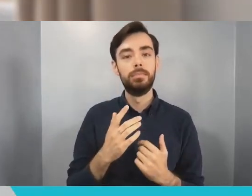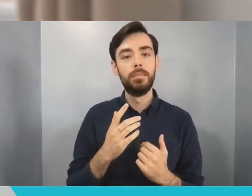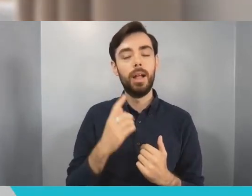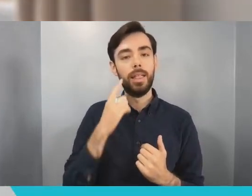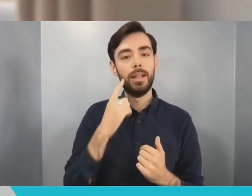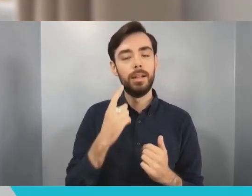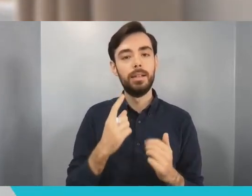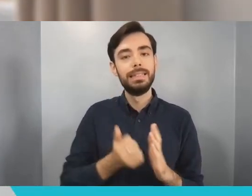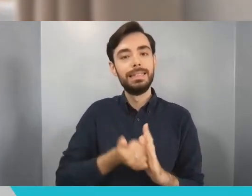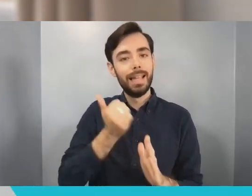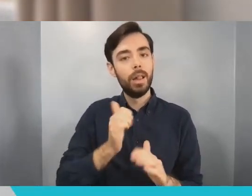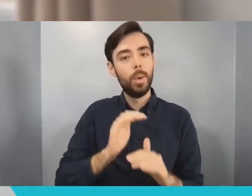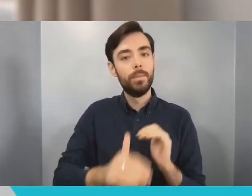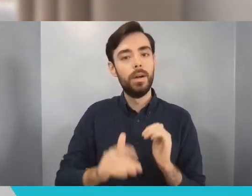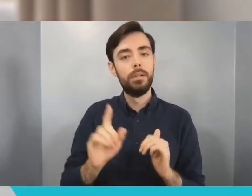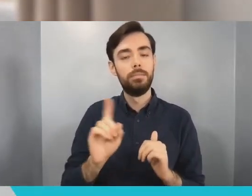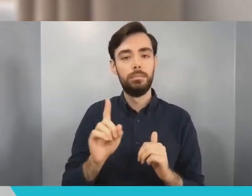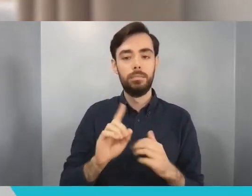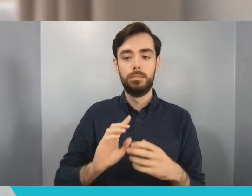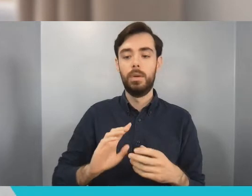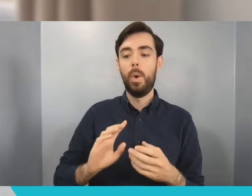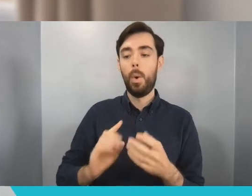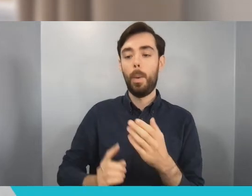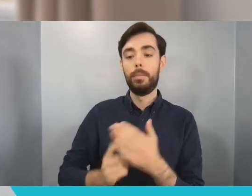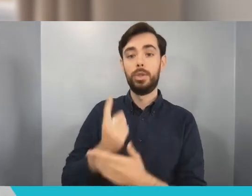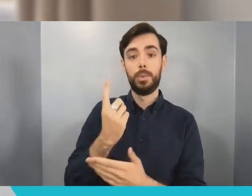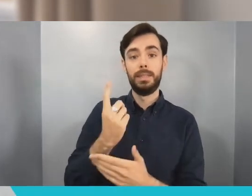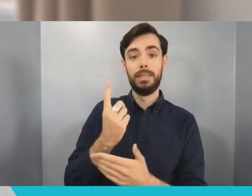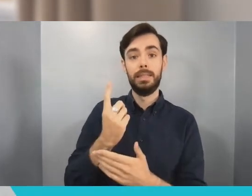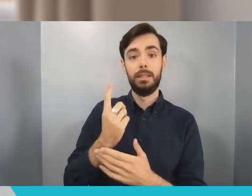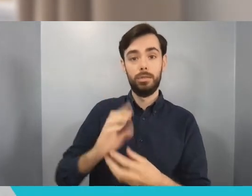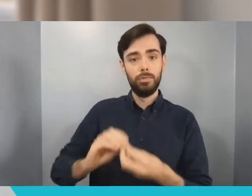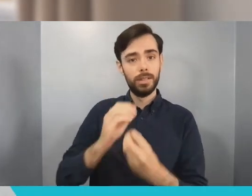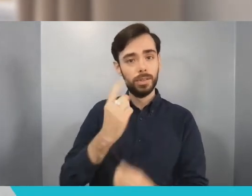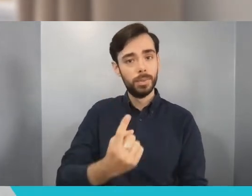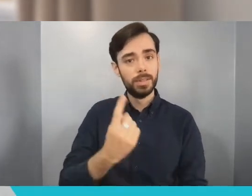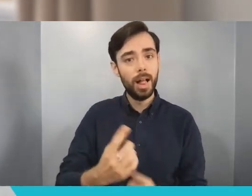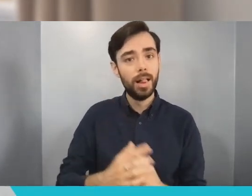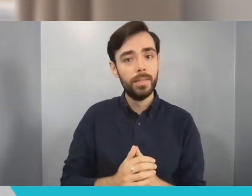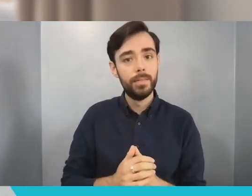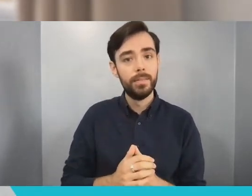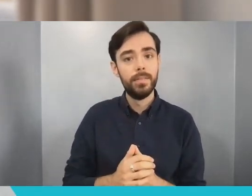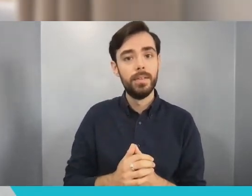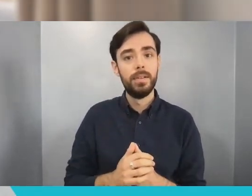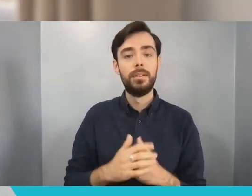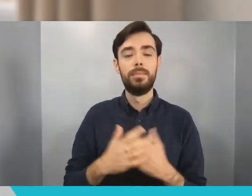a little bit to an all-you-can-eat steak restaurant that I went to in Texas where they had these